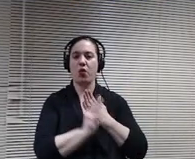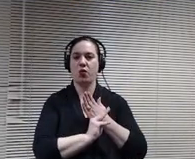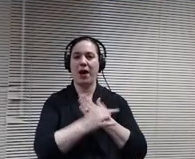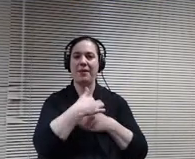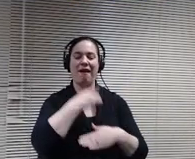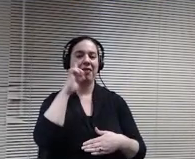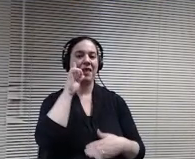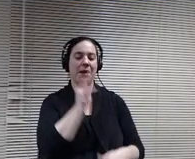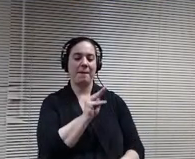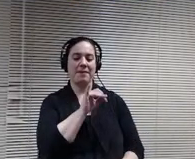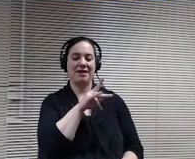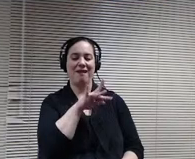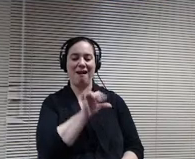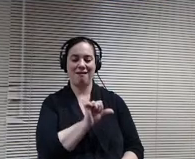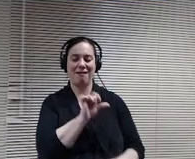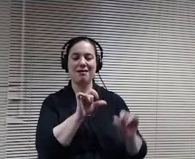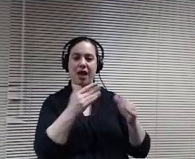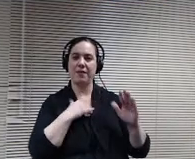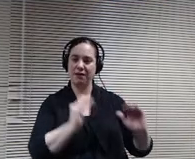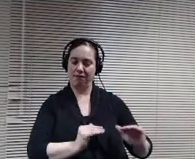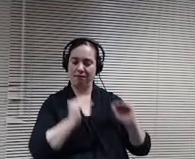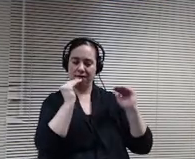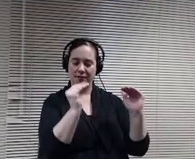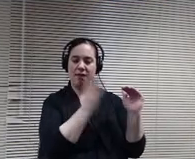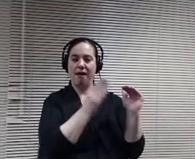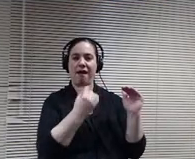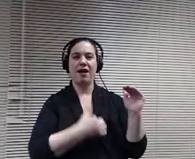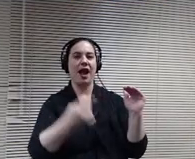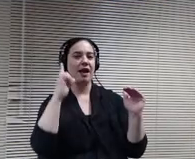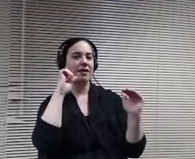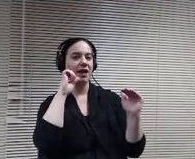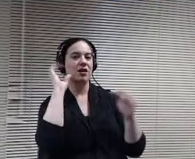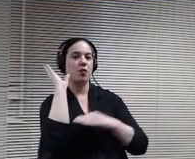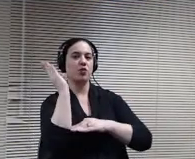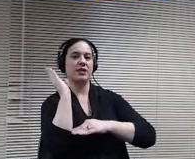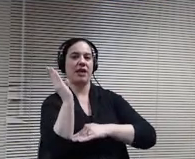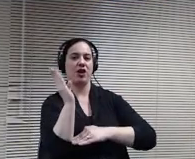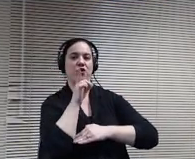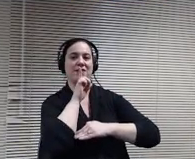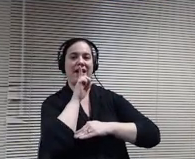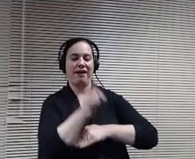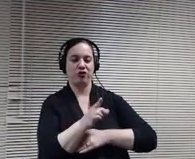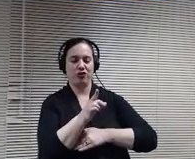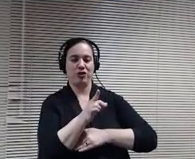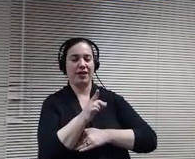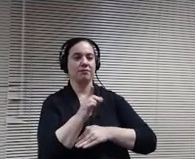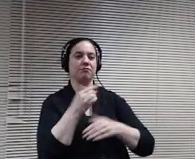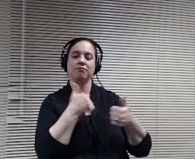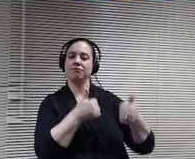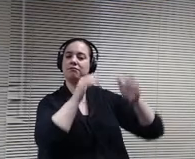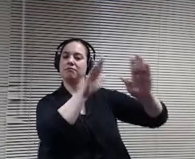it to the next level and I think the presentation was actually fantastic Christina X ask the question I was wondering about